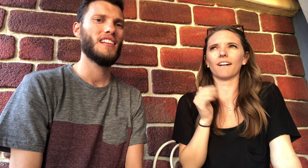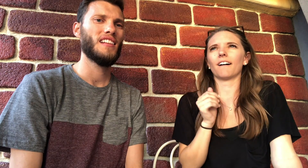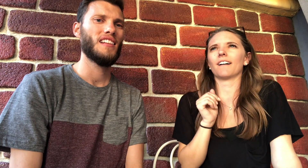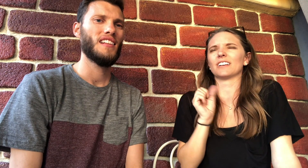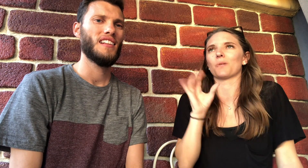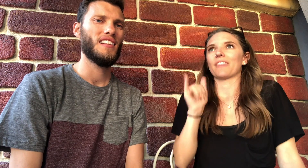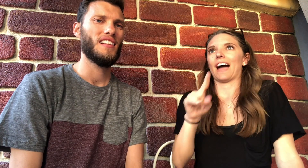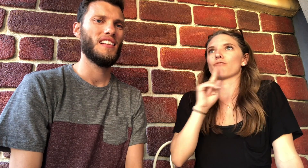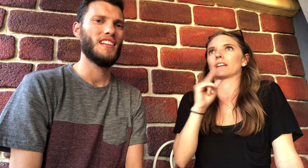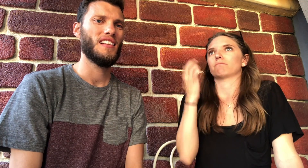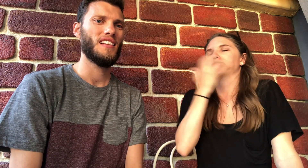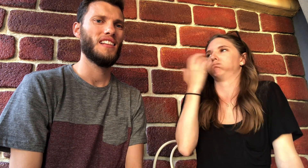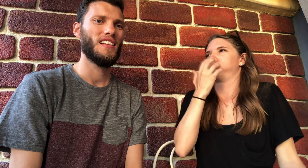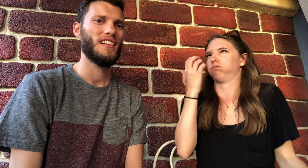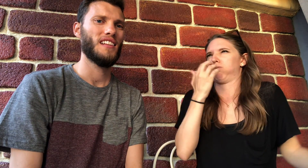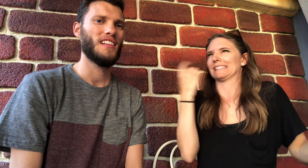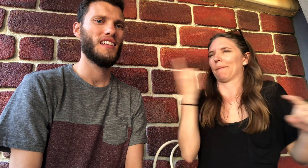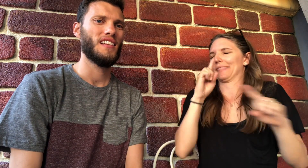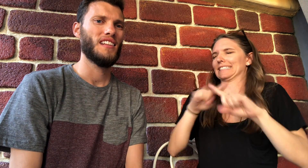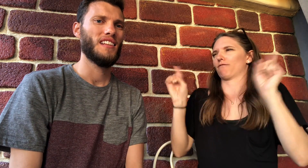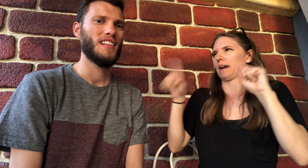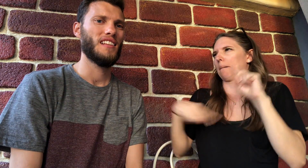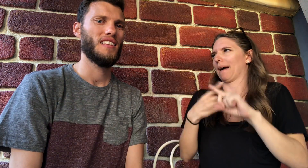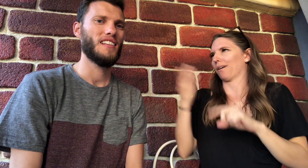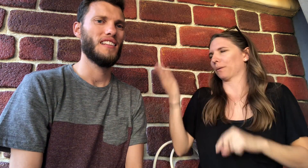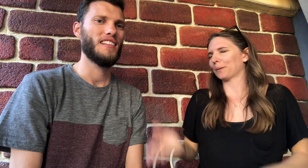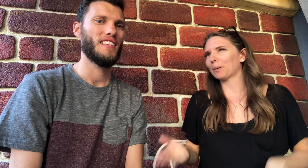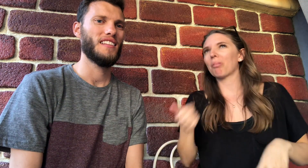I realized that day there was something truly different about you.